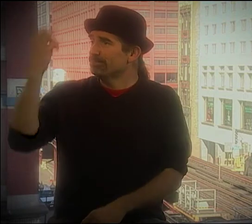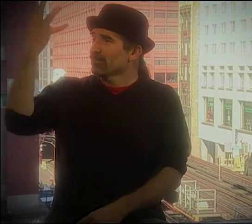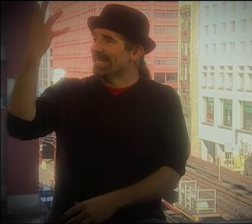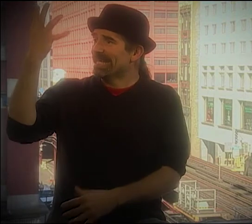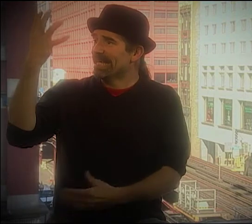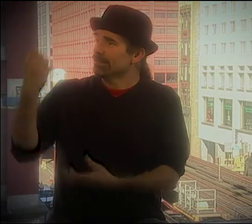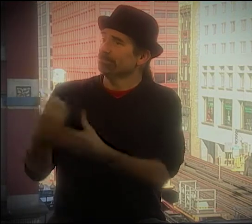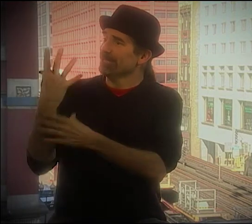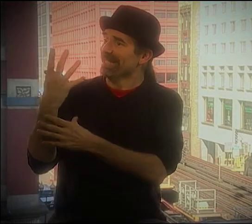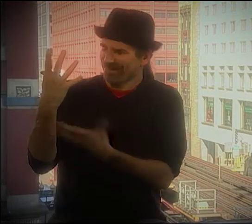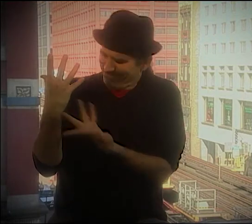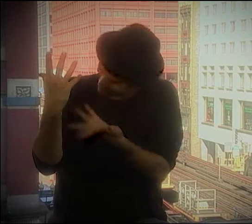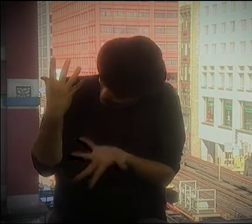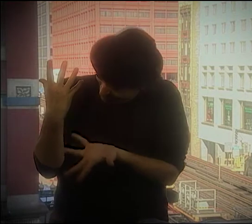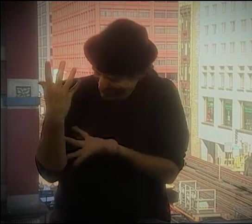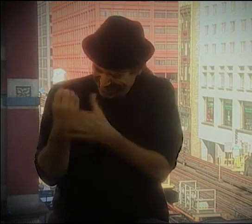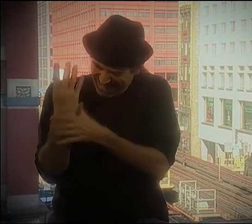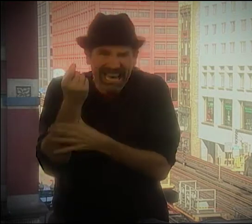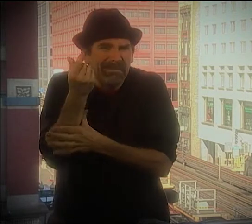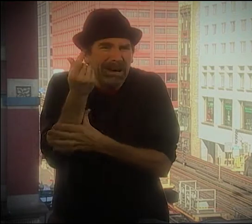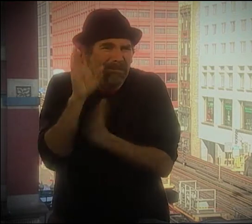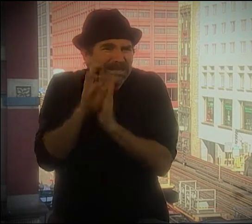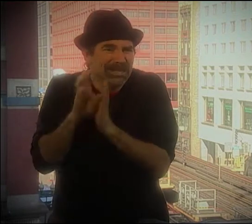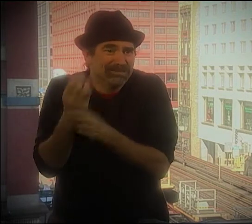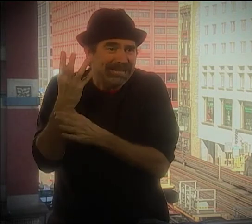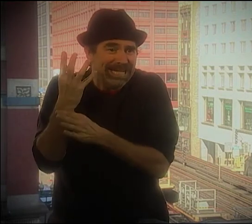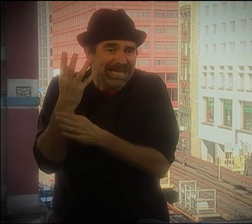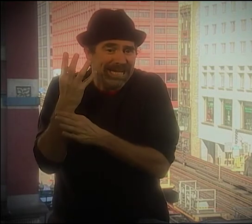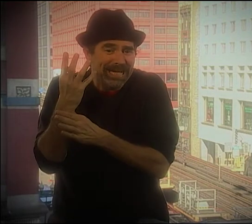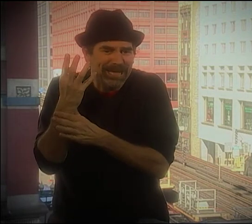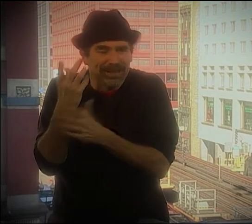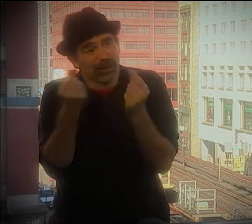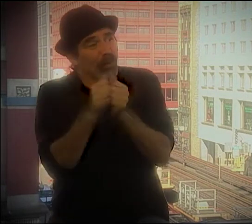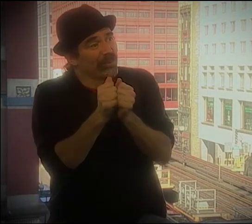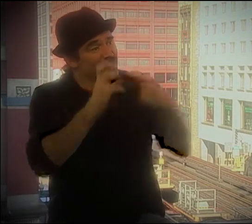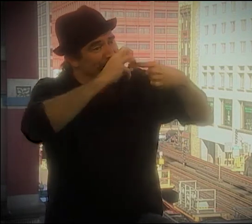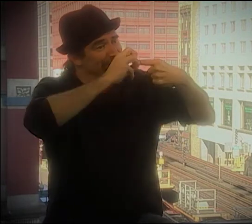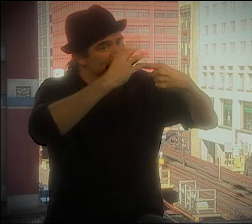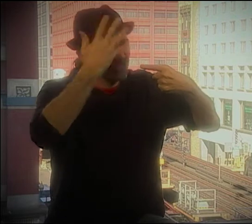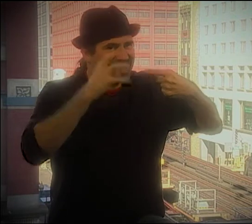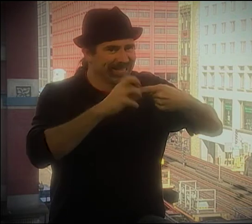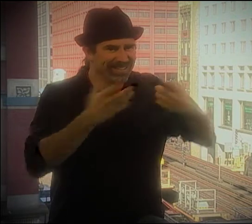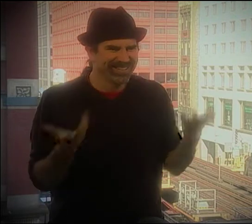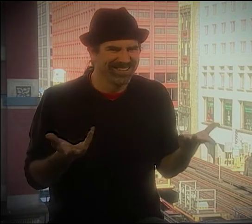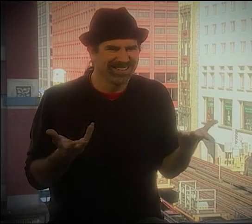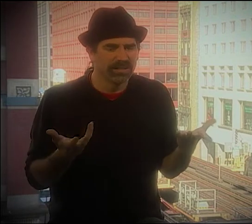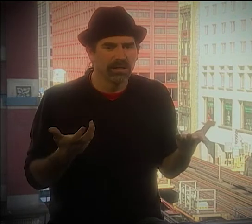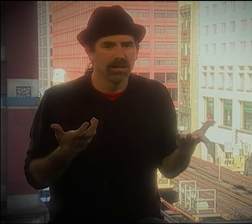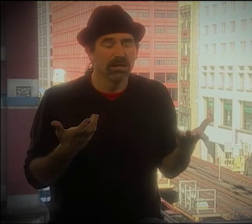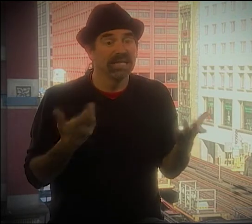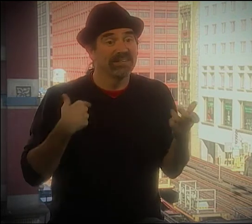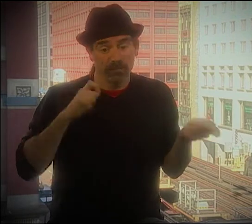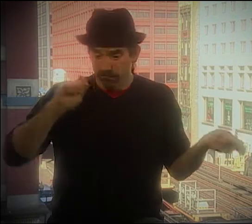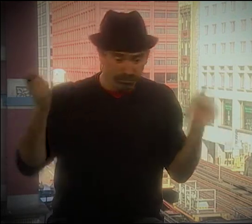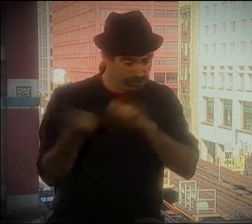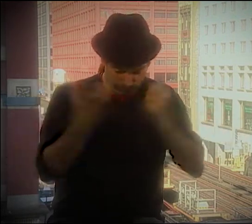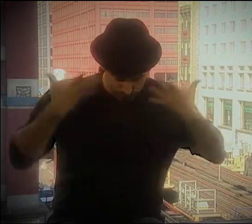WHAT'S THAT GOT TO DO-- LIKE A HAND OUT, BEGGING OR... AND THEN "SPRING." MAYBE A LITTLE BIT OF A PICTURE.